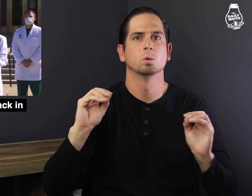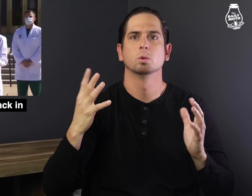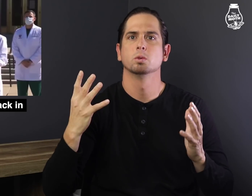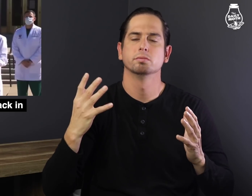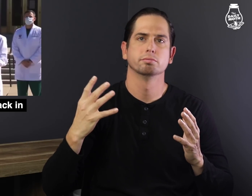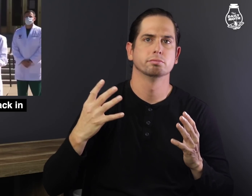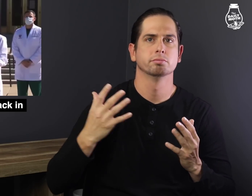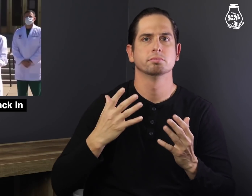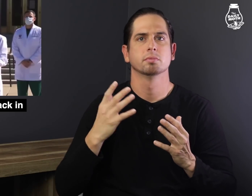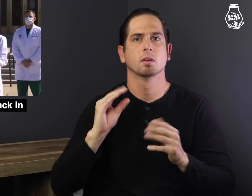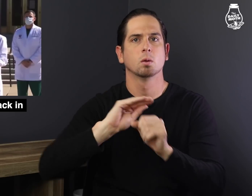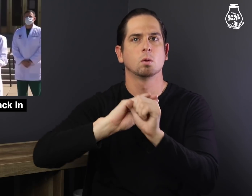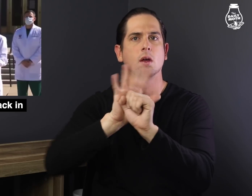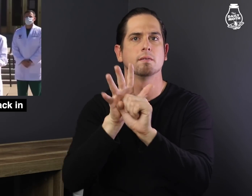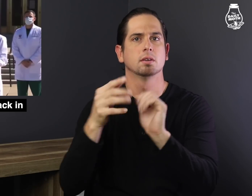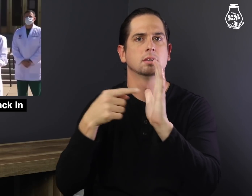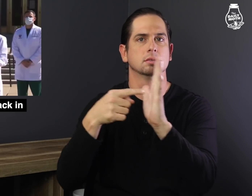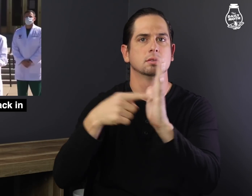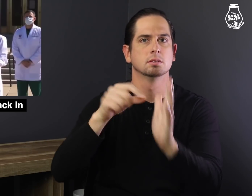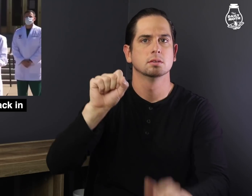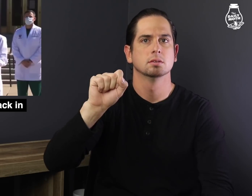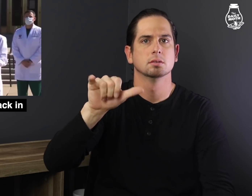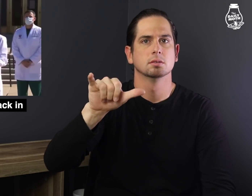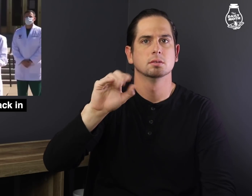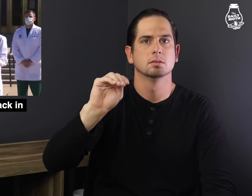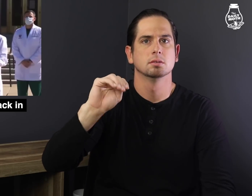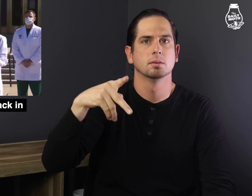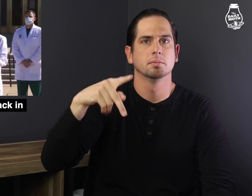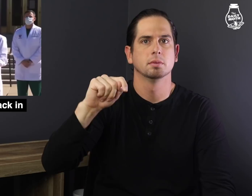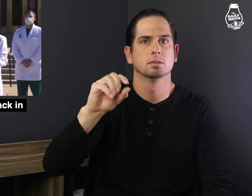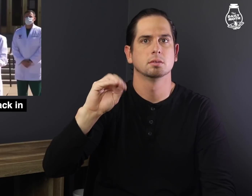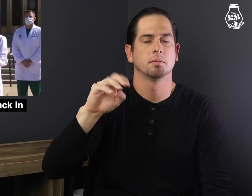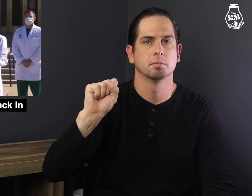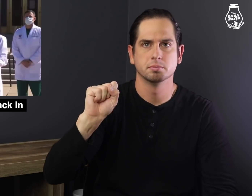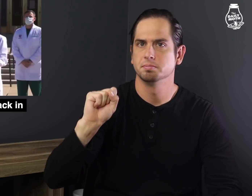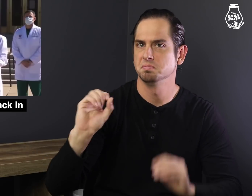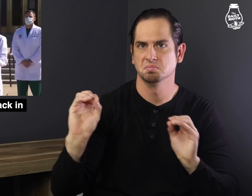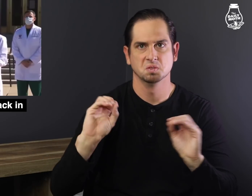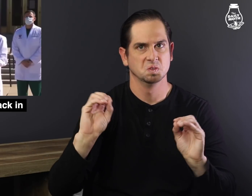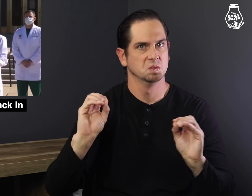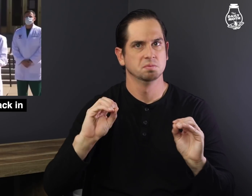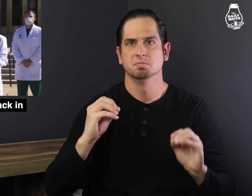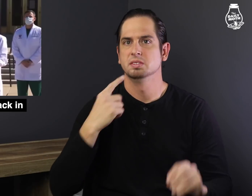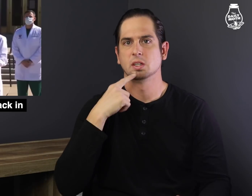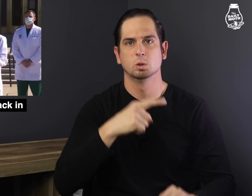not experiencing any coronavirus symptoms and